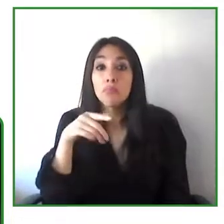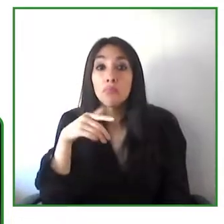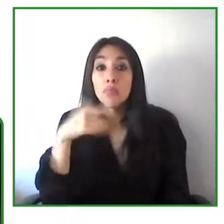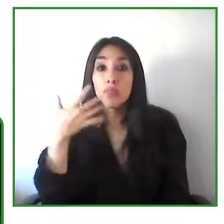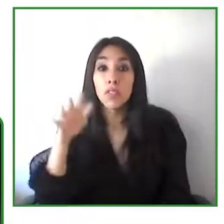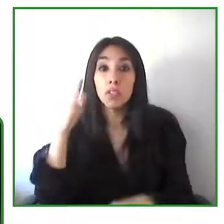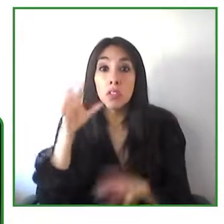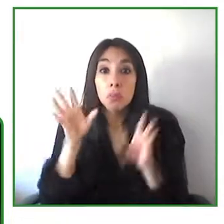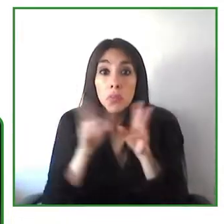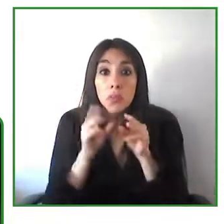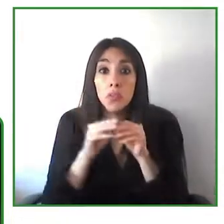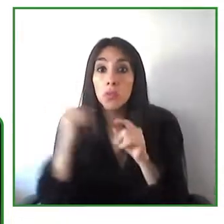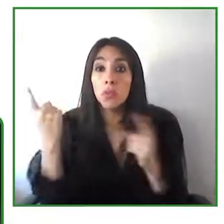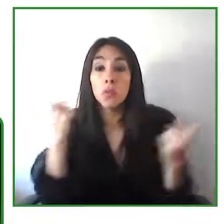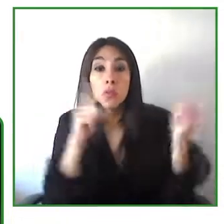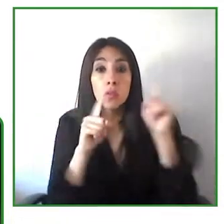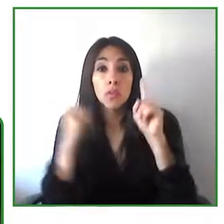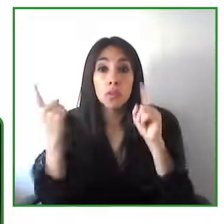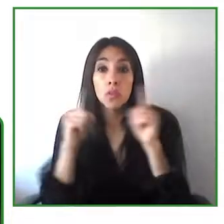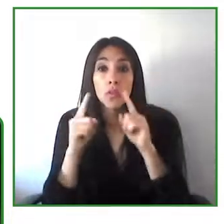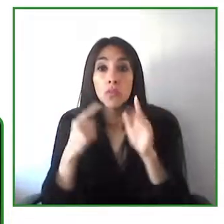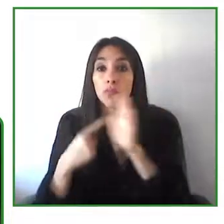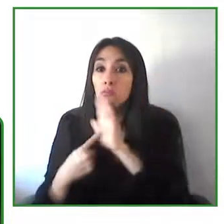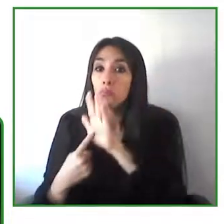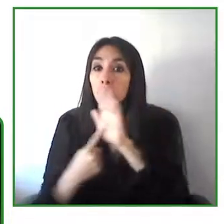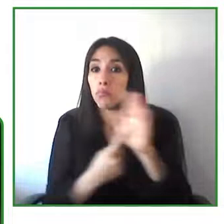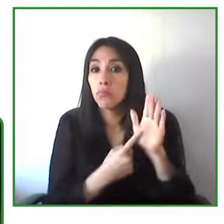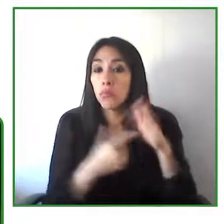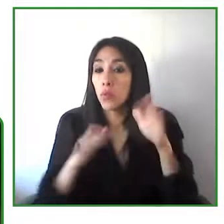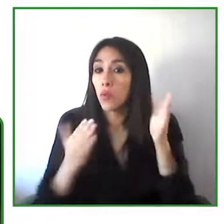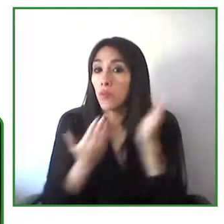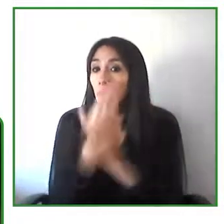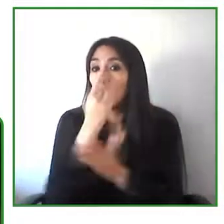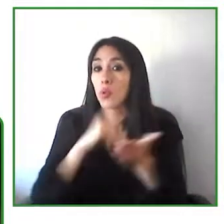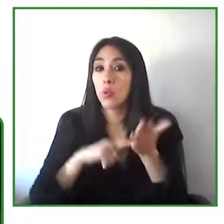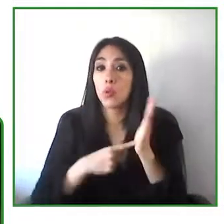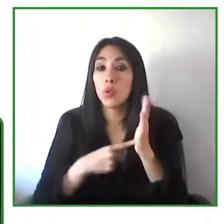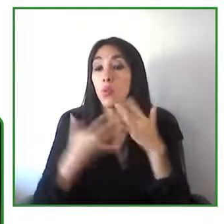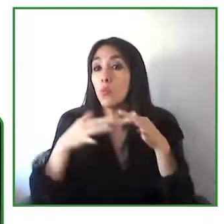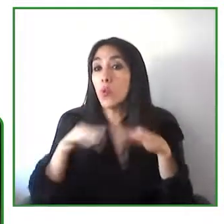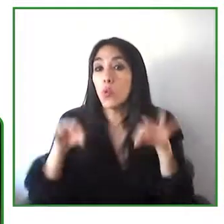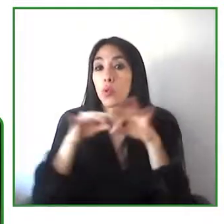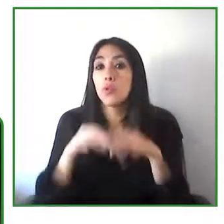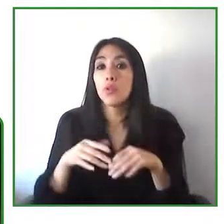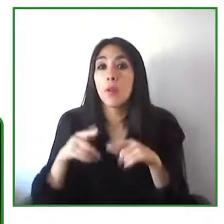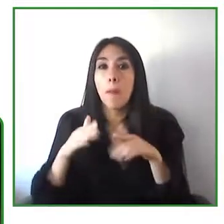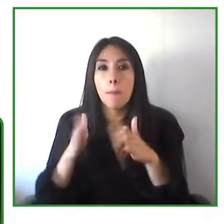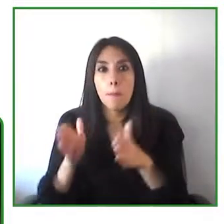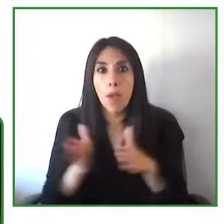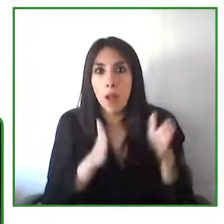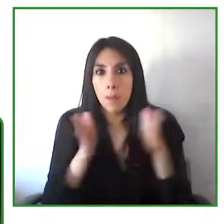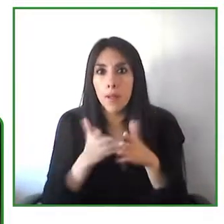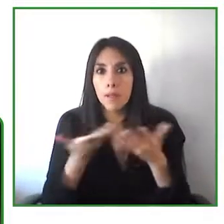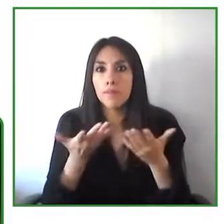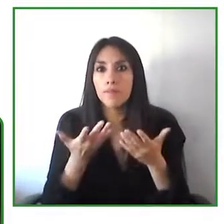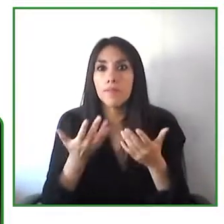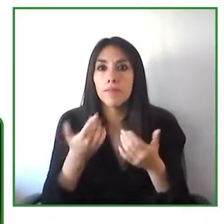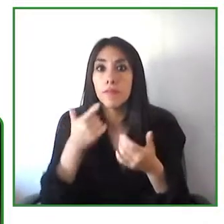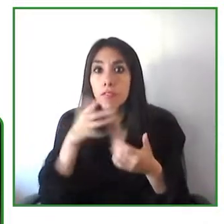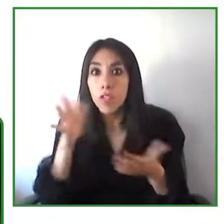the way to a more inclusive society but we must not forget that this achieves a